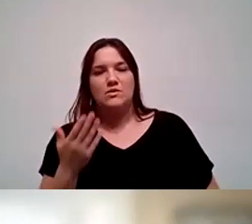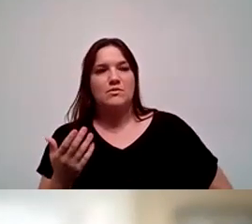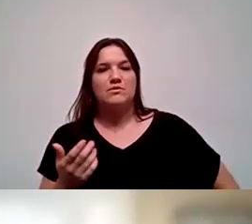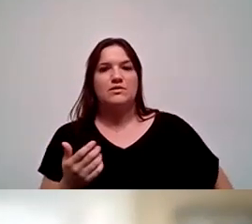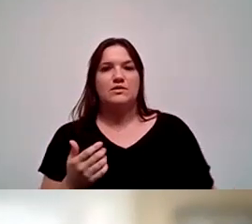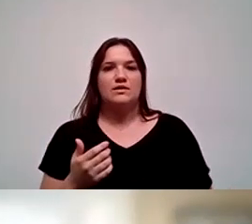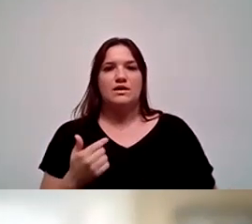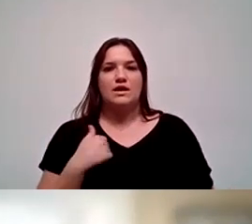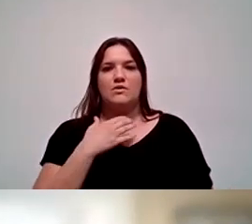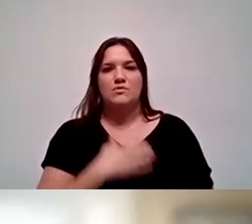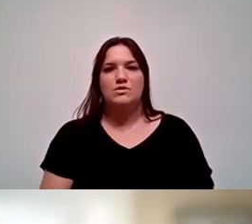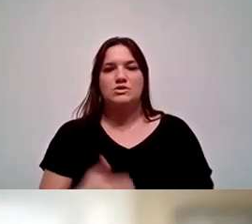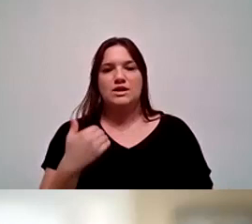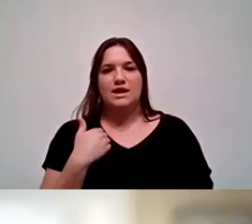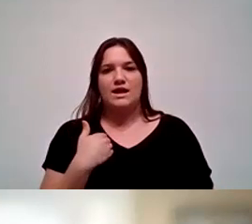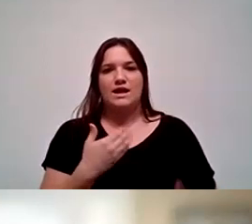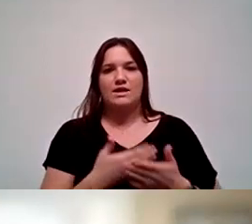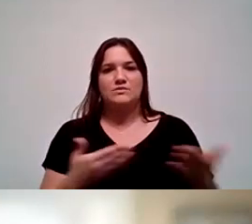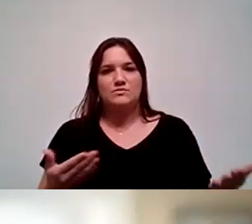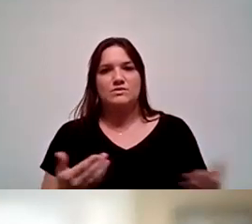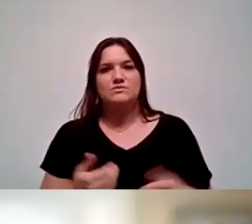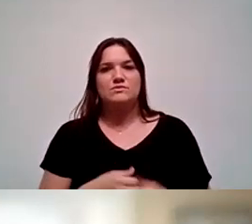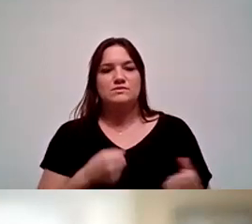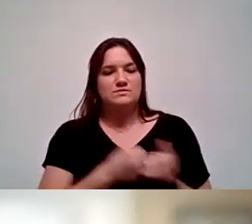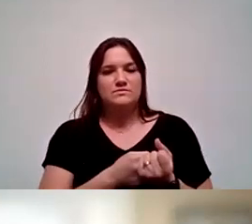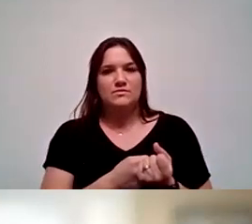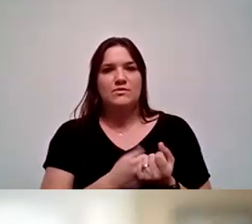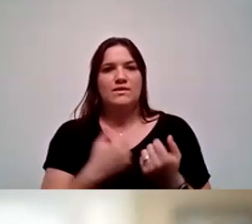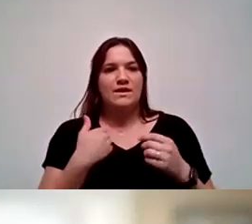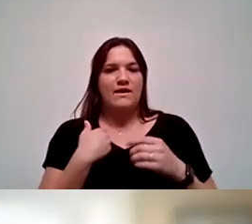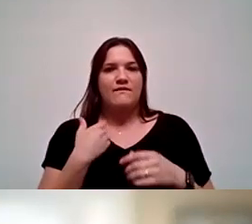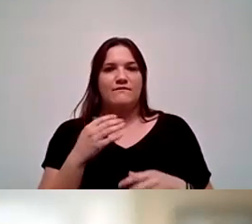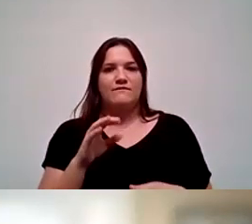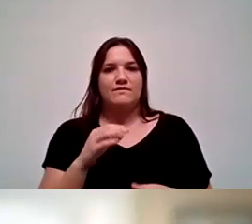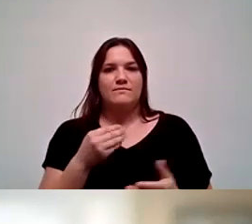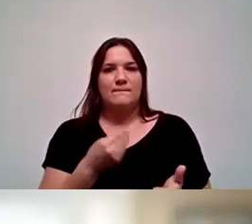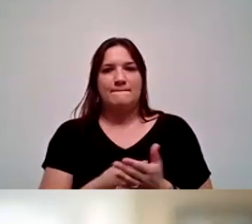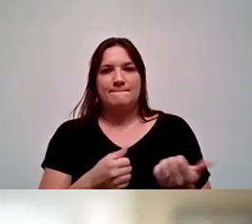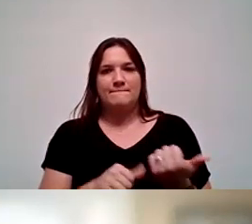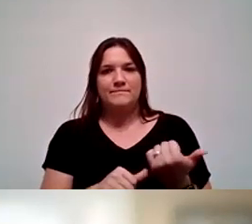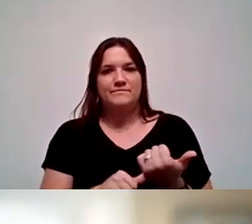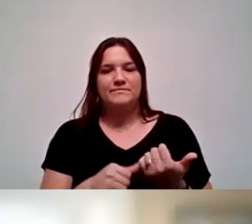And I wish that I had had the resource of having financial aid explained to my parents, having